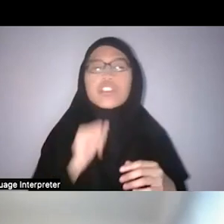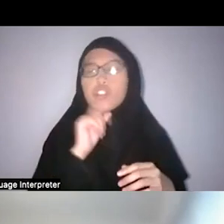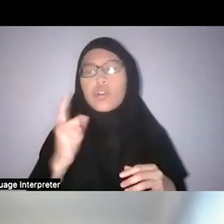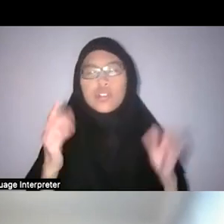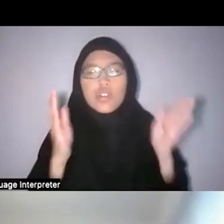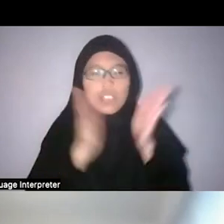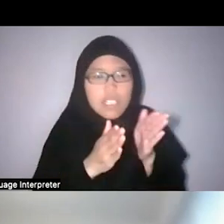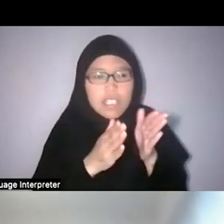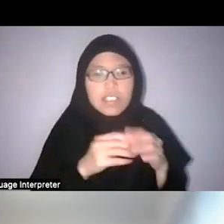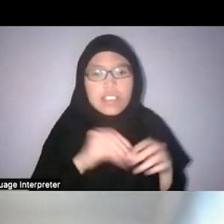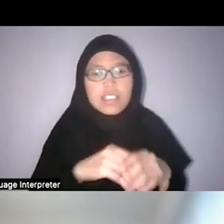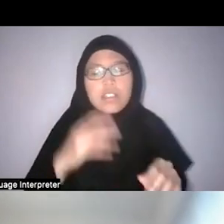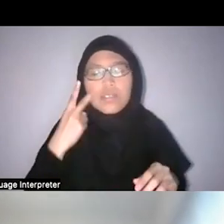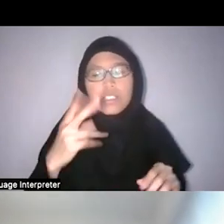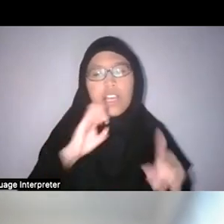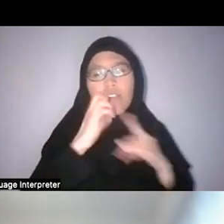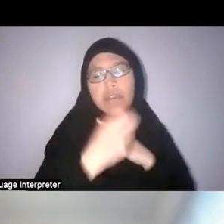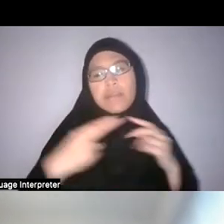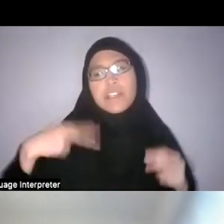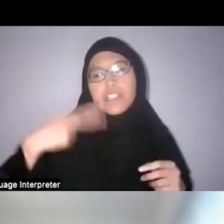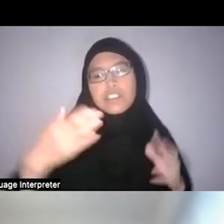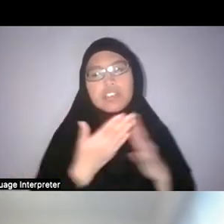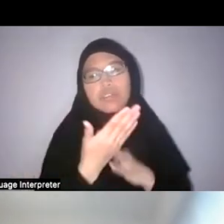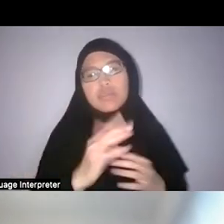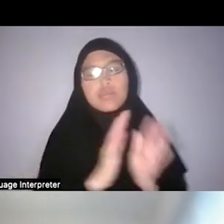environmental history and nature through books.